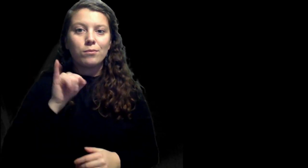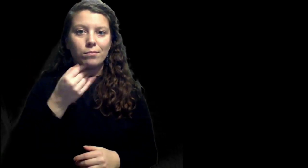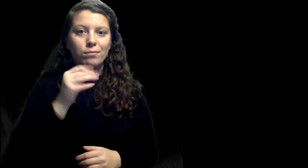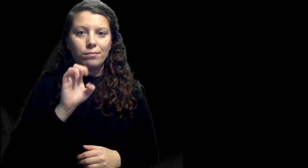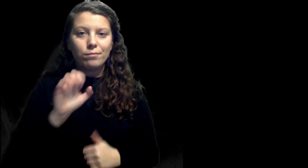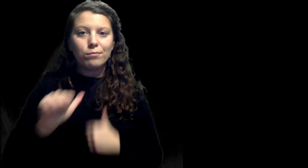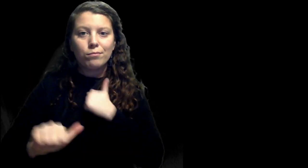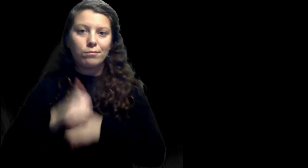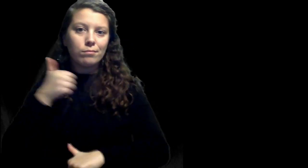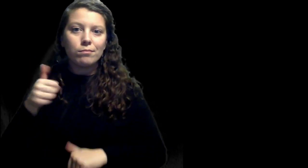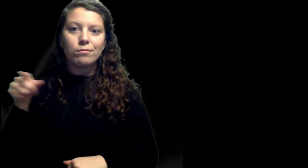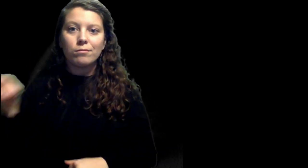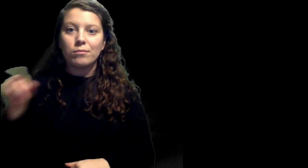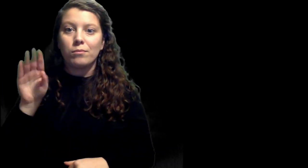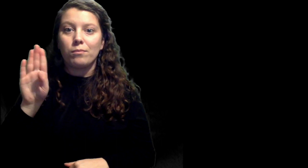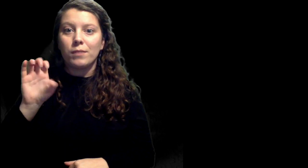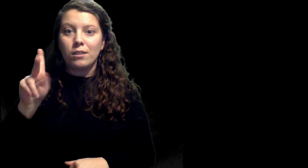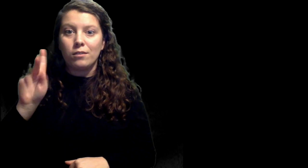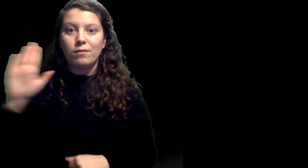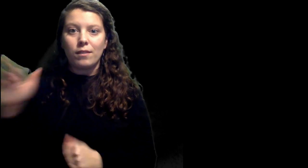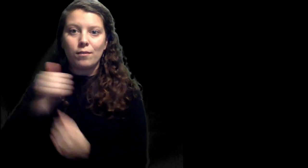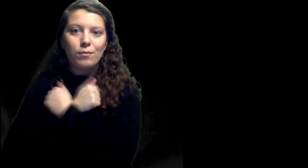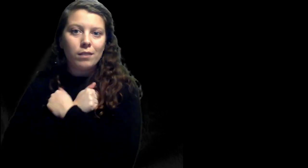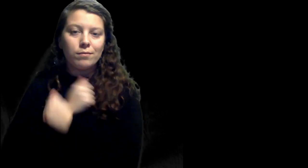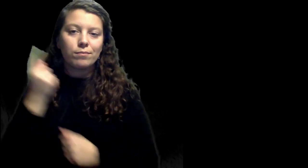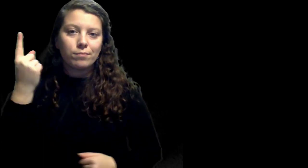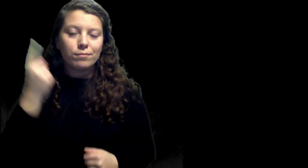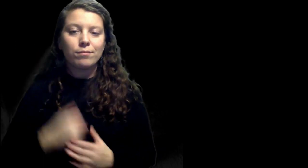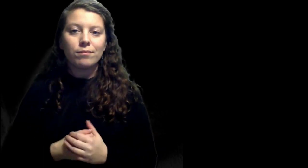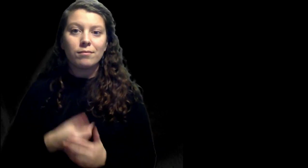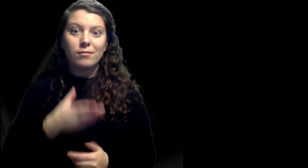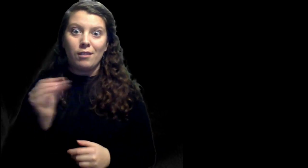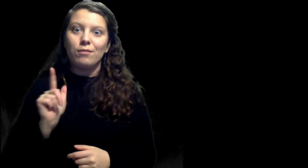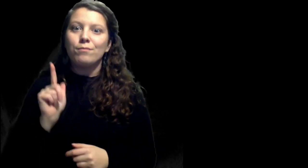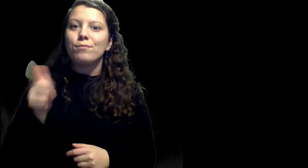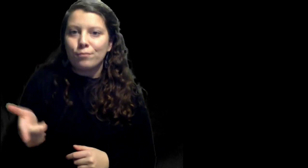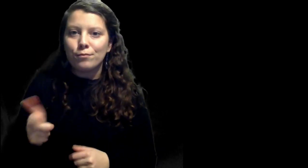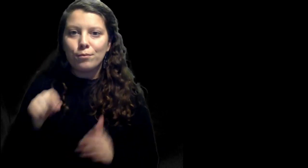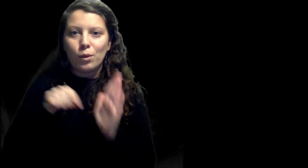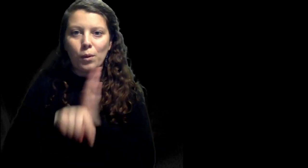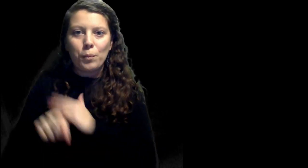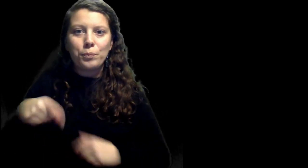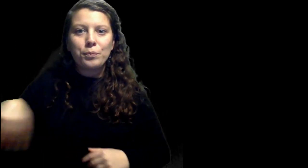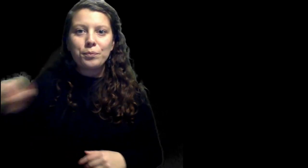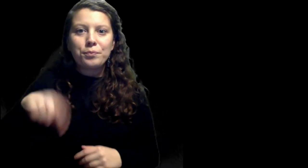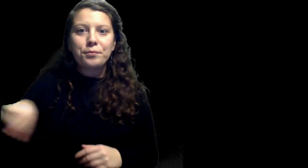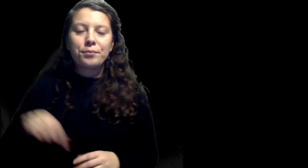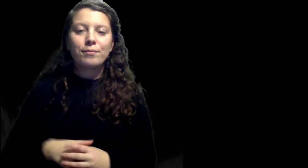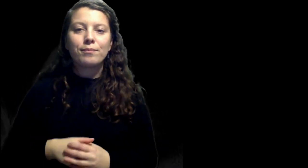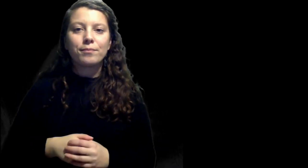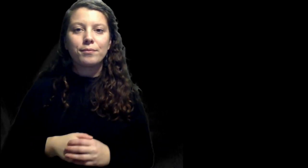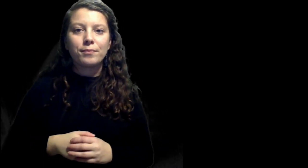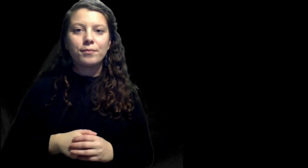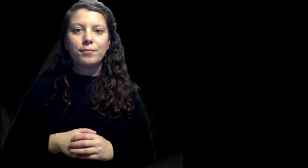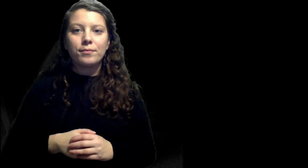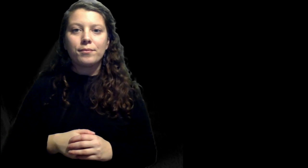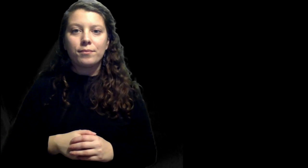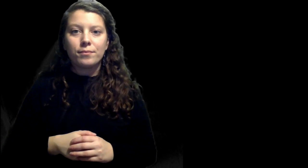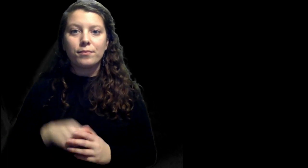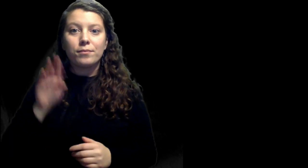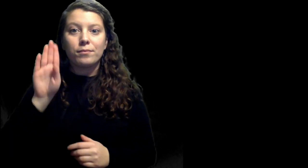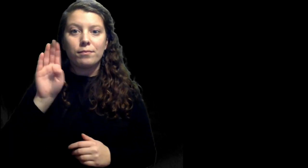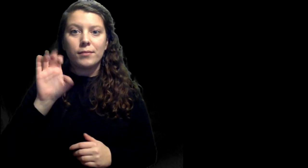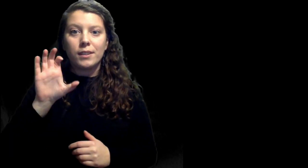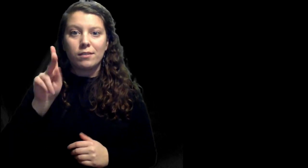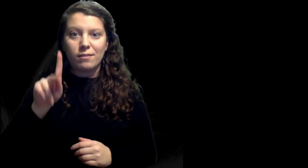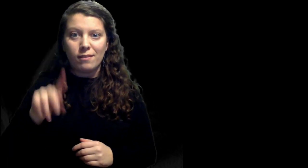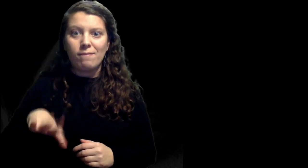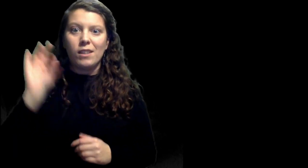He also threatened and murdered Beck's loved ones.